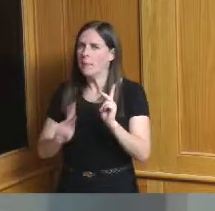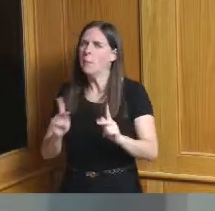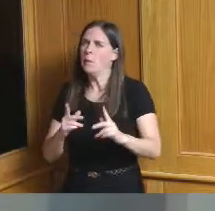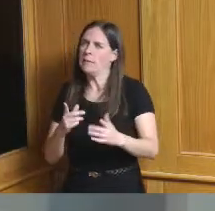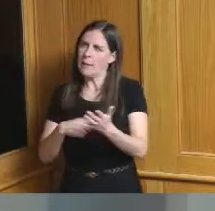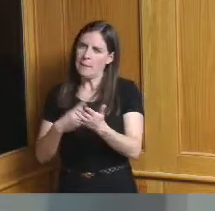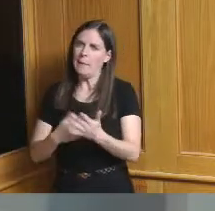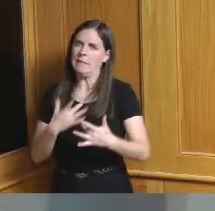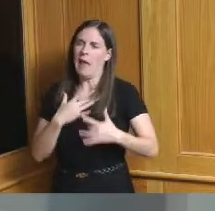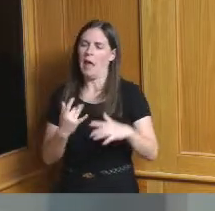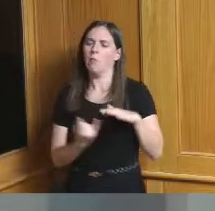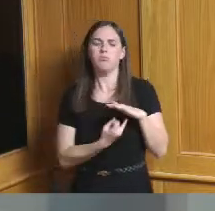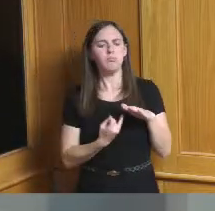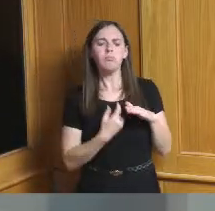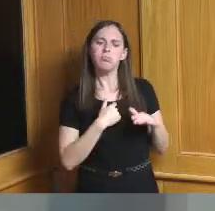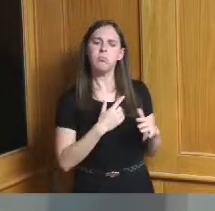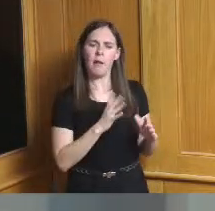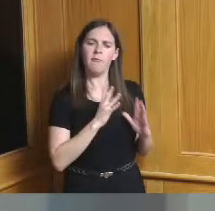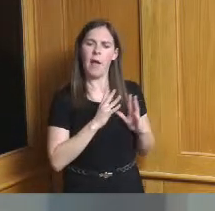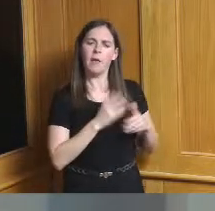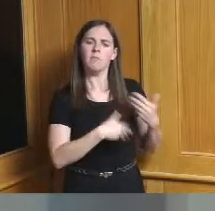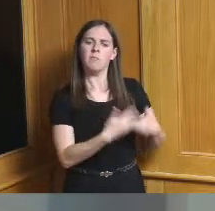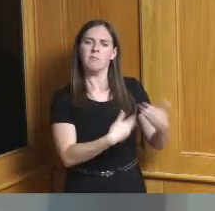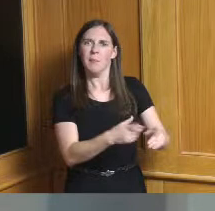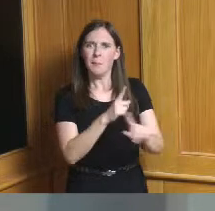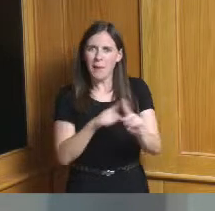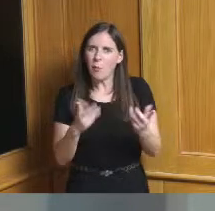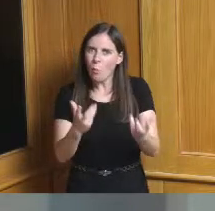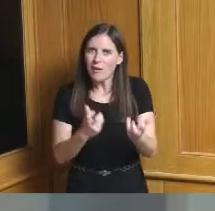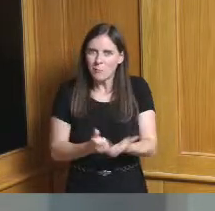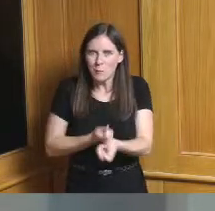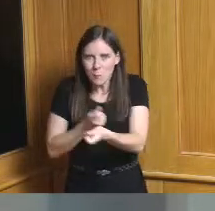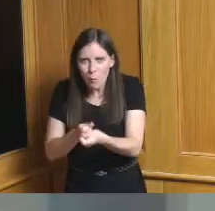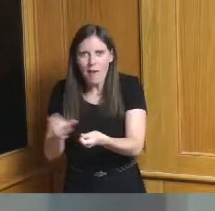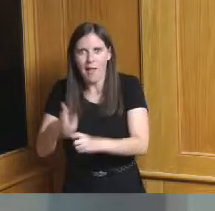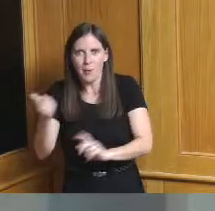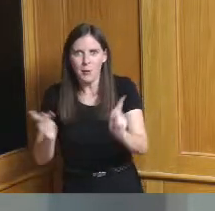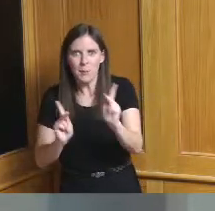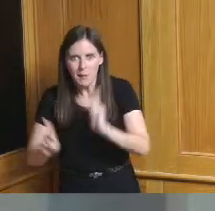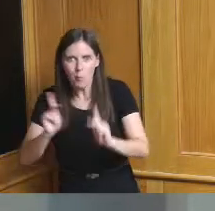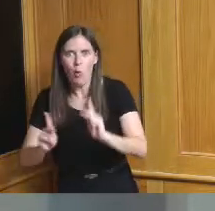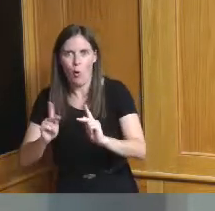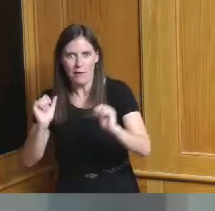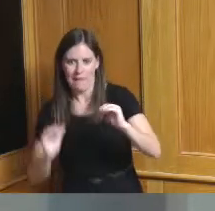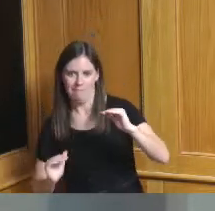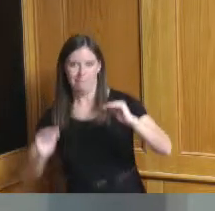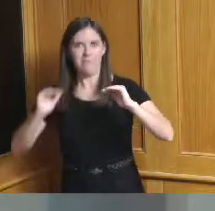they're doing well but you can help others to do well and I know when I have gone to the first